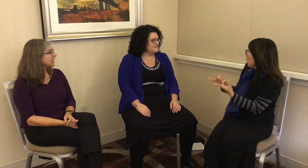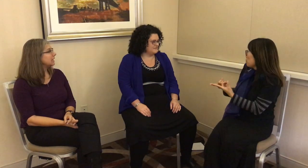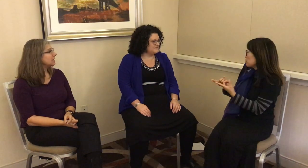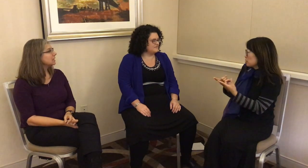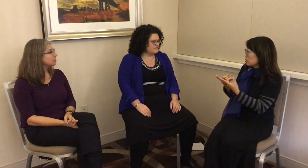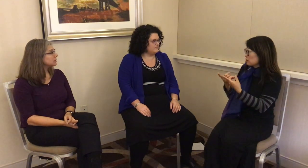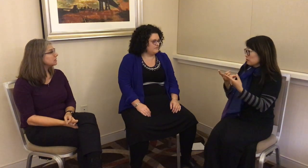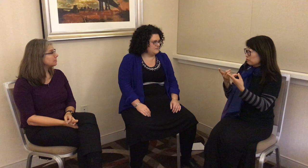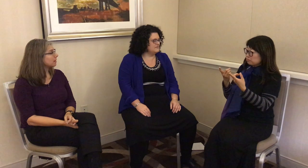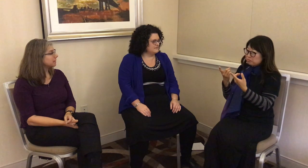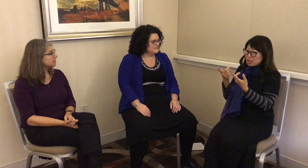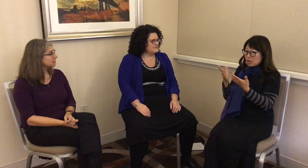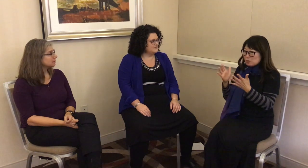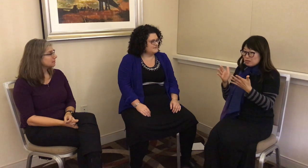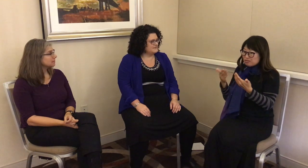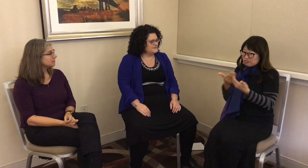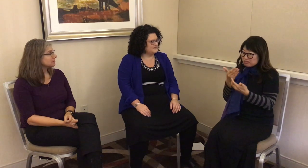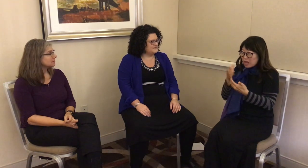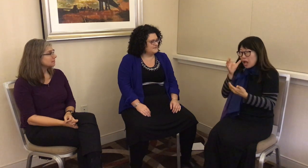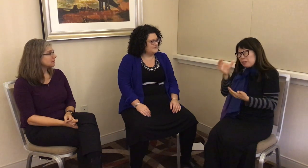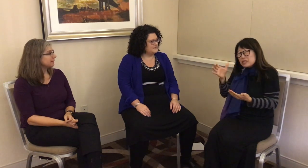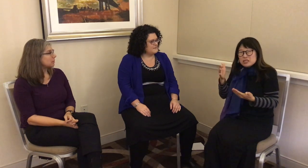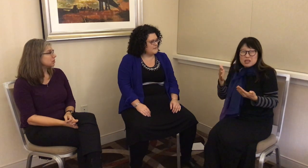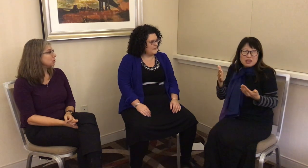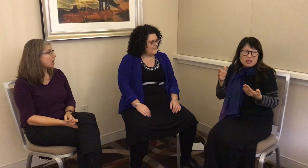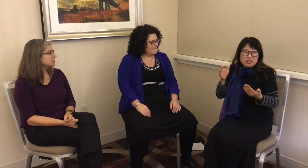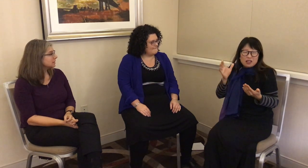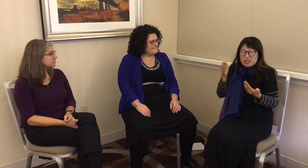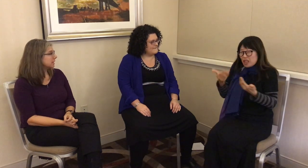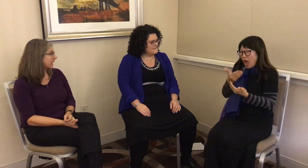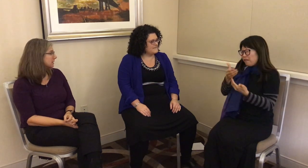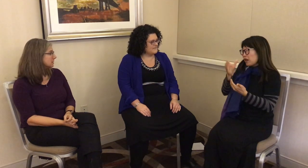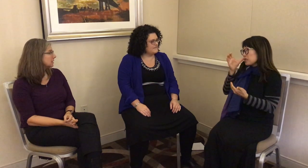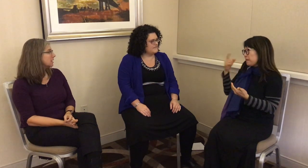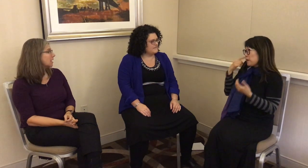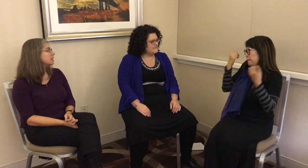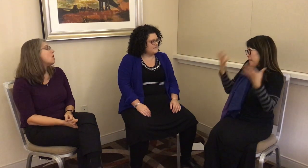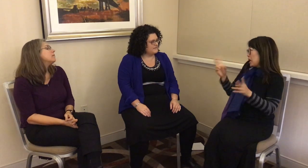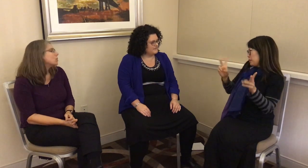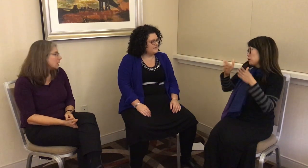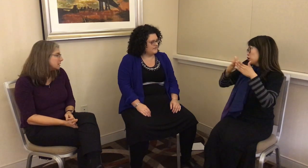in the linguistics department. That was a new concept, I guess – a novel concept for